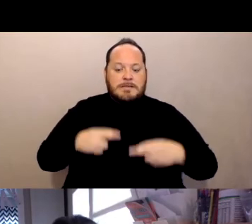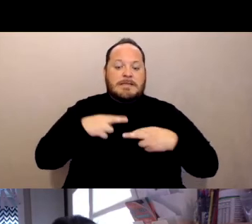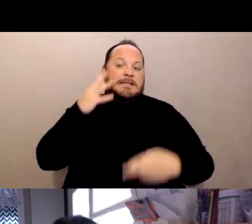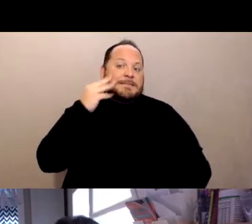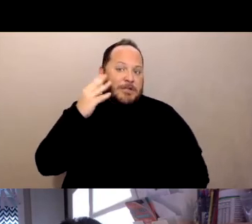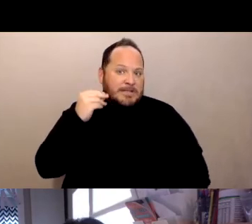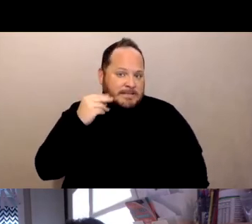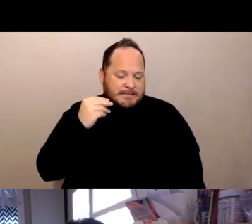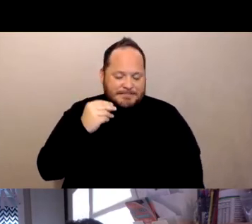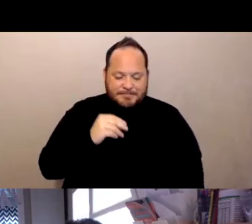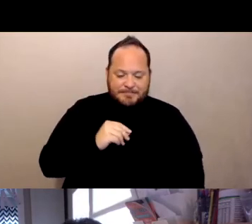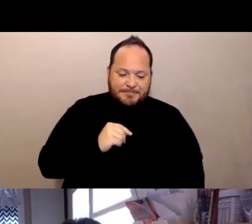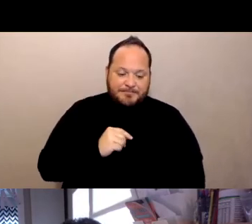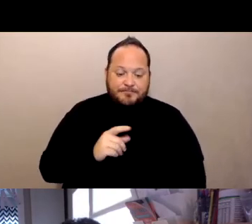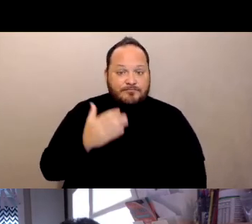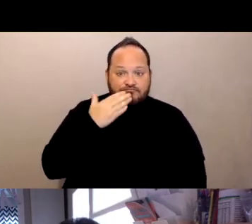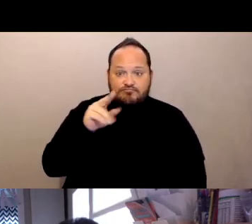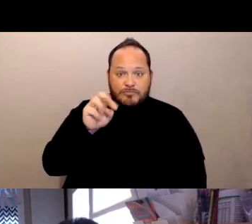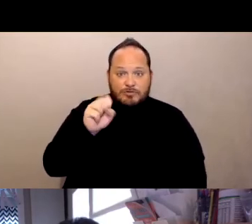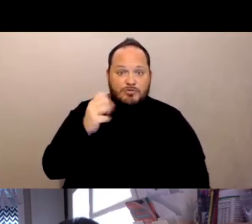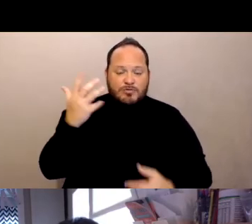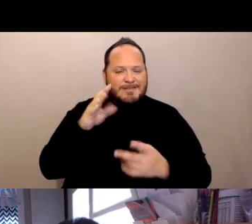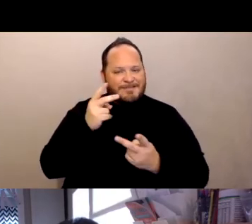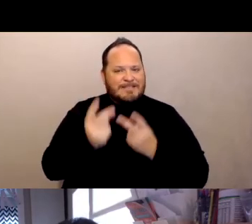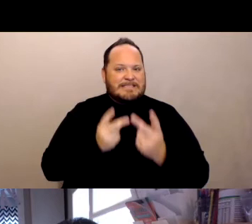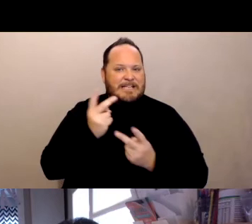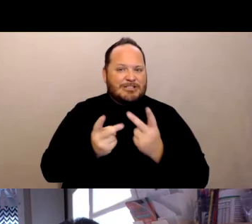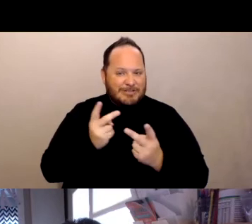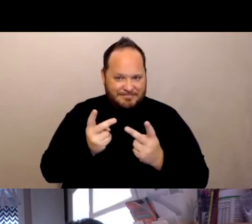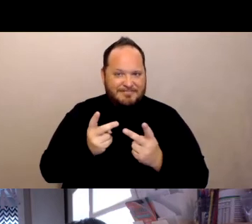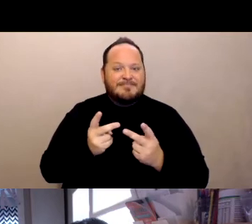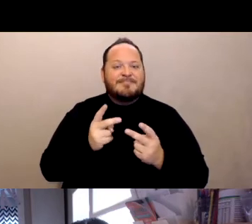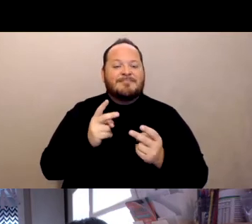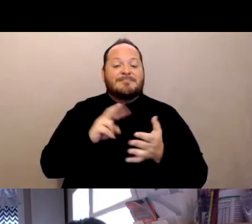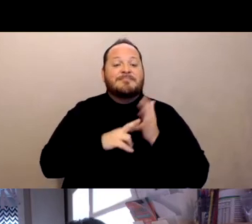the really good news was on visitation so that the arrival of the vaccine